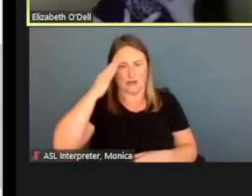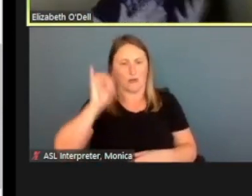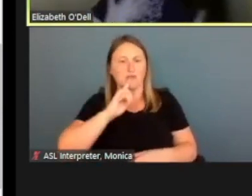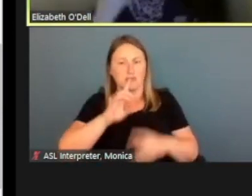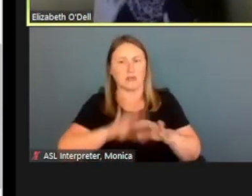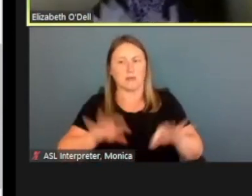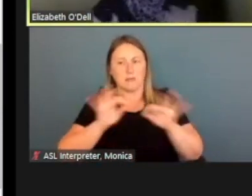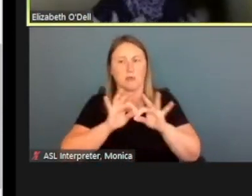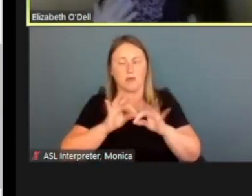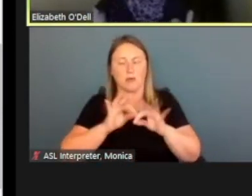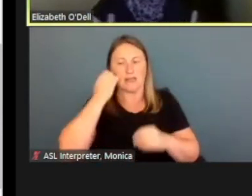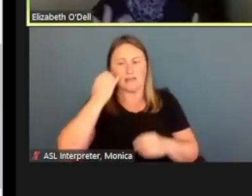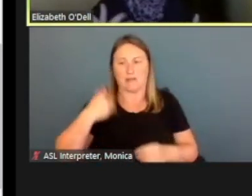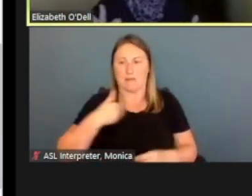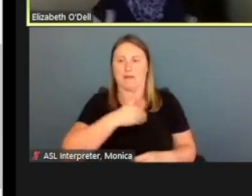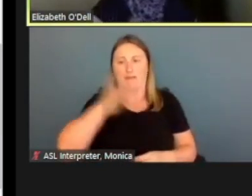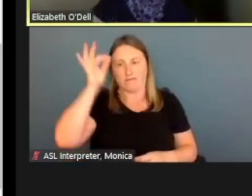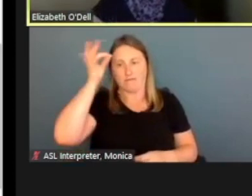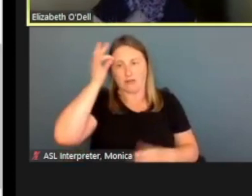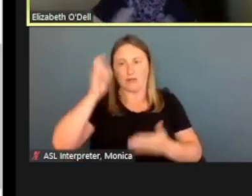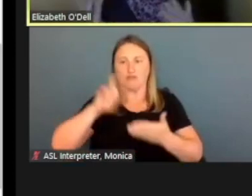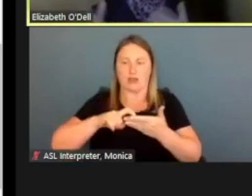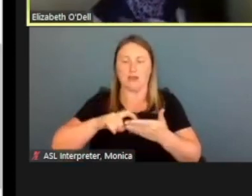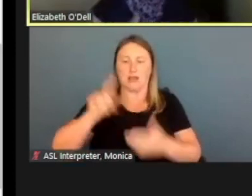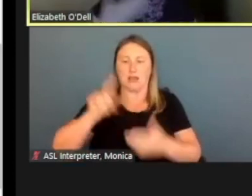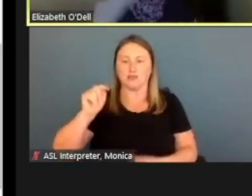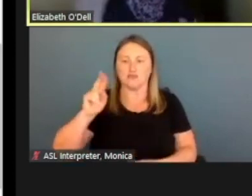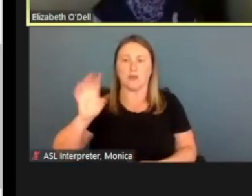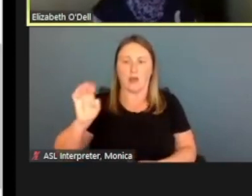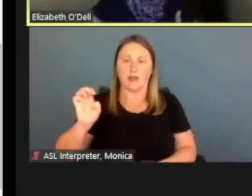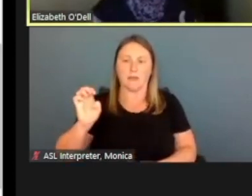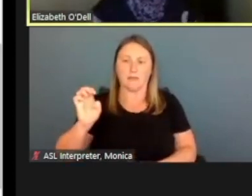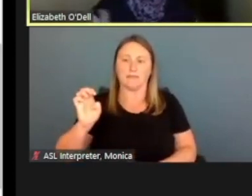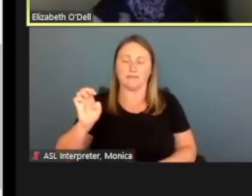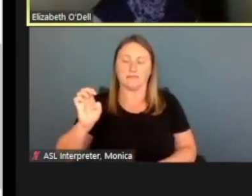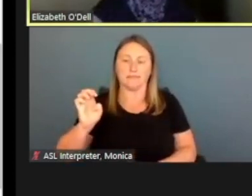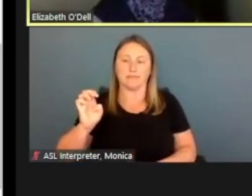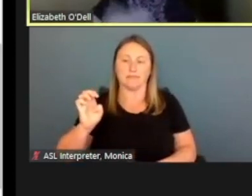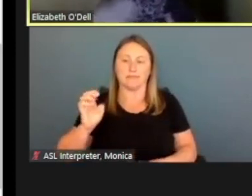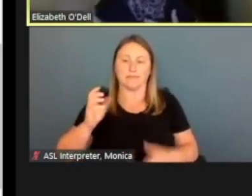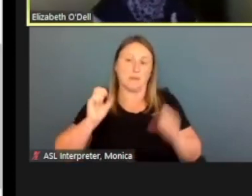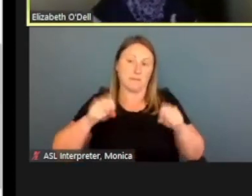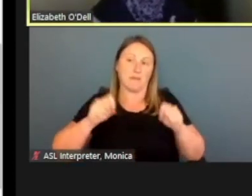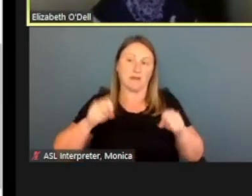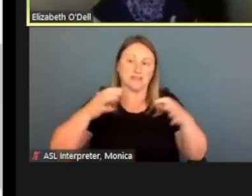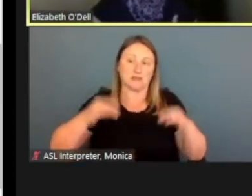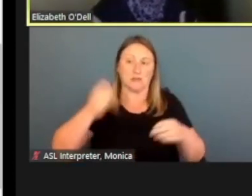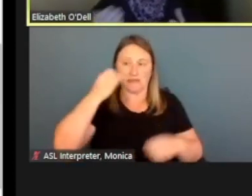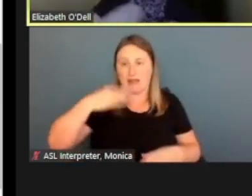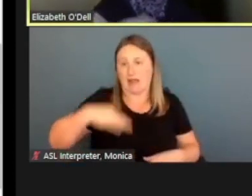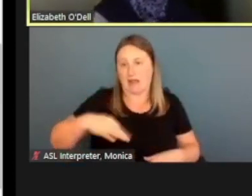is a member of a federally recognized Tribe possibly determines that they're eligible for the Tribal option.